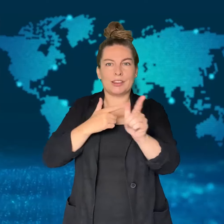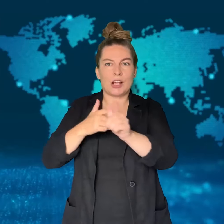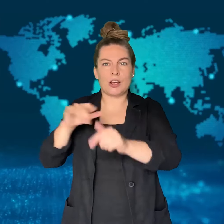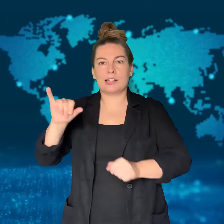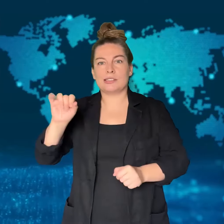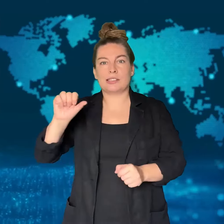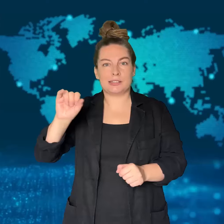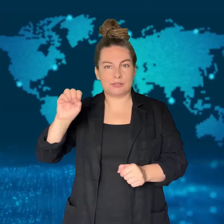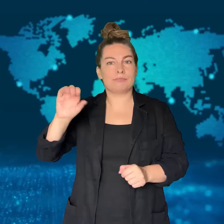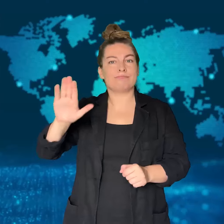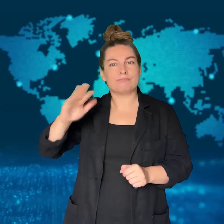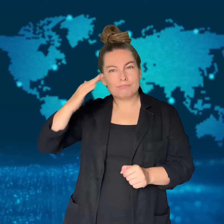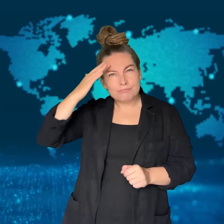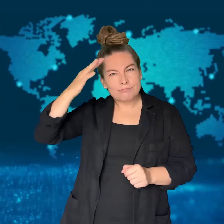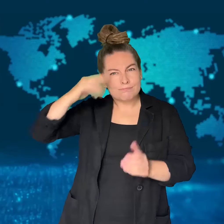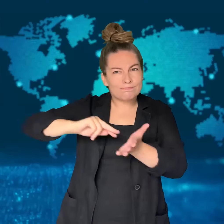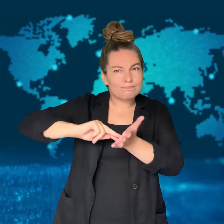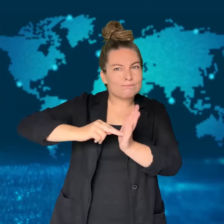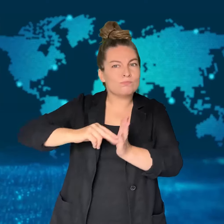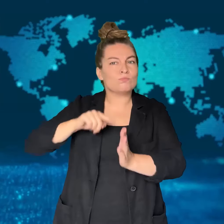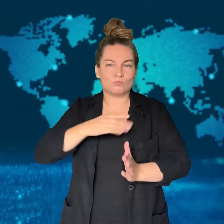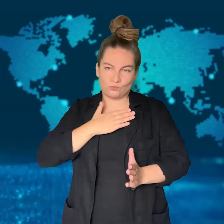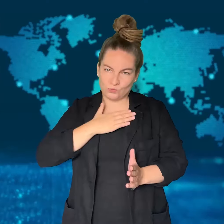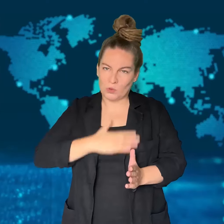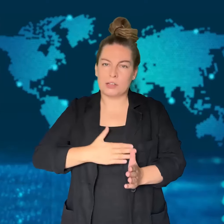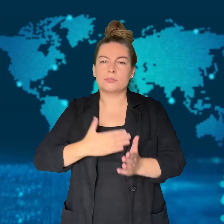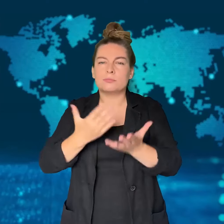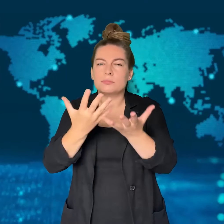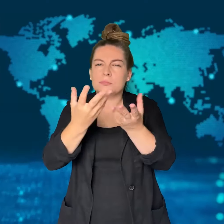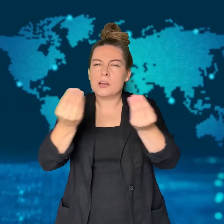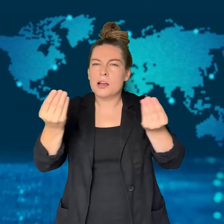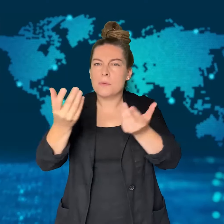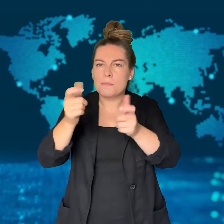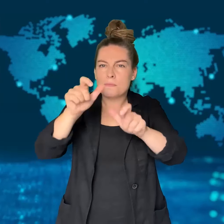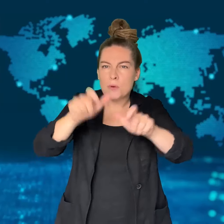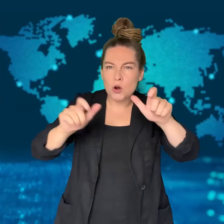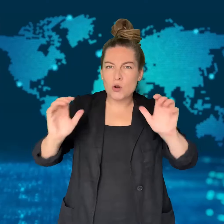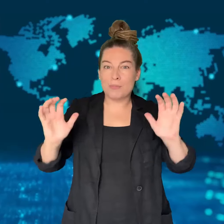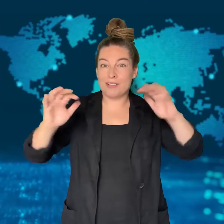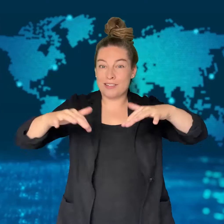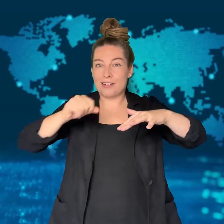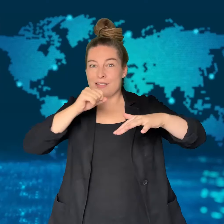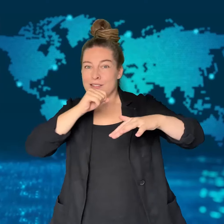the ISIS-inspired plot, saying he wanted to